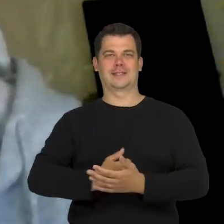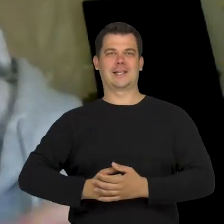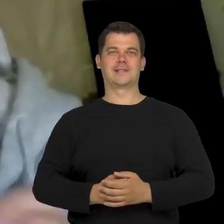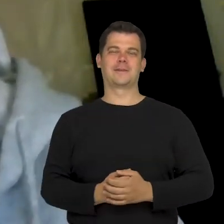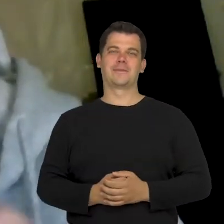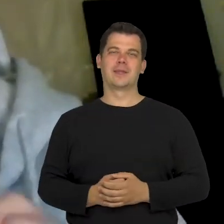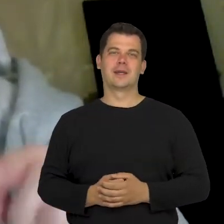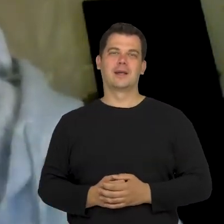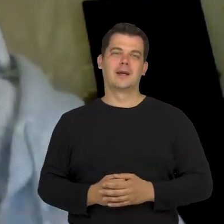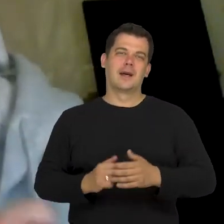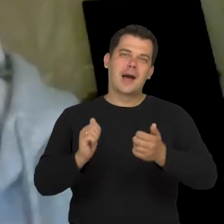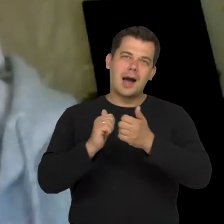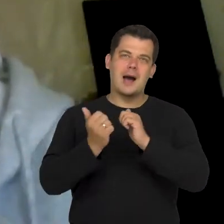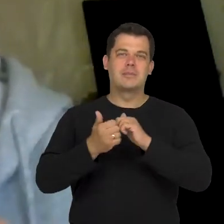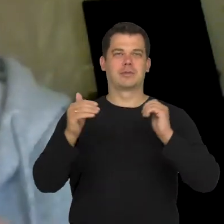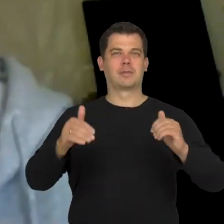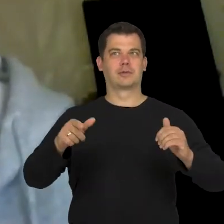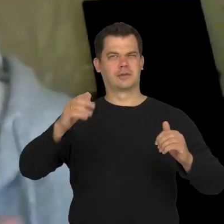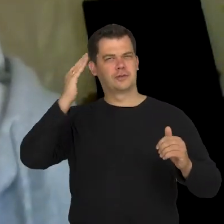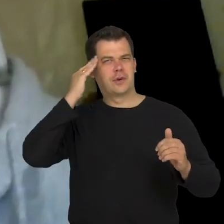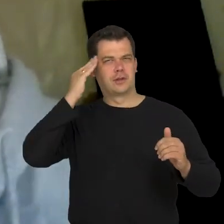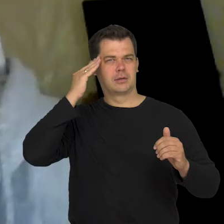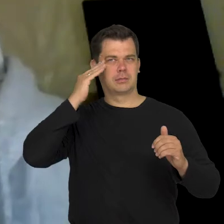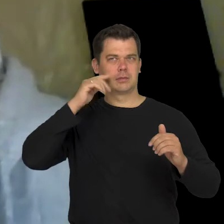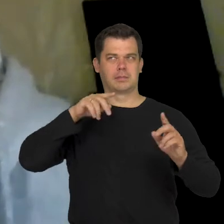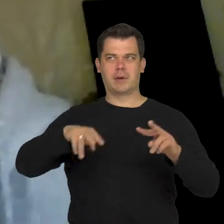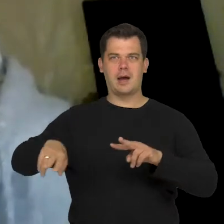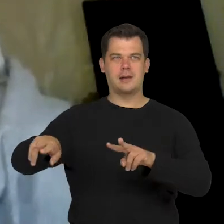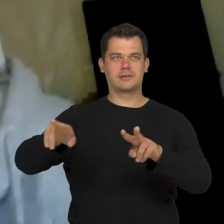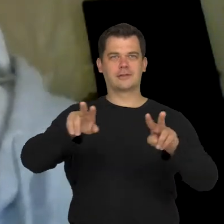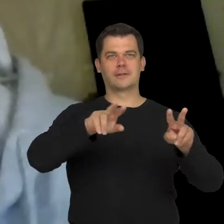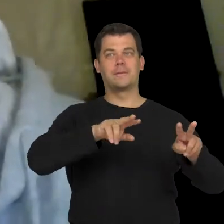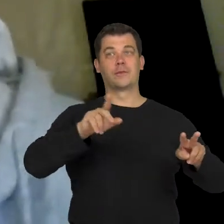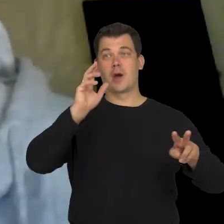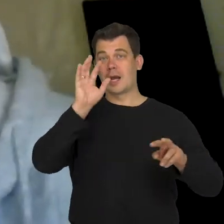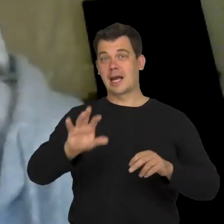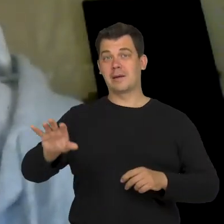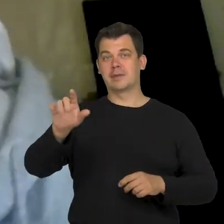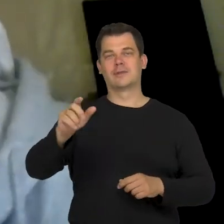or be more often aware of all this then staring would be fun.